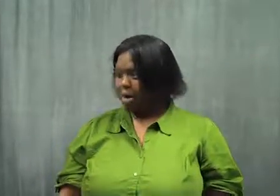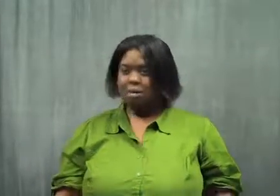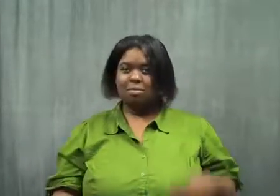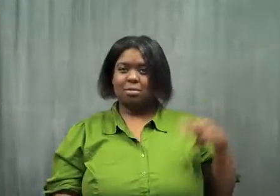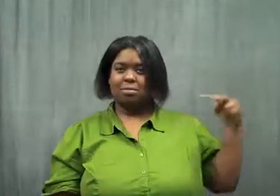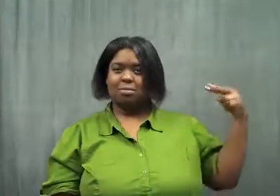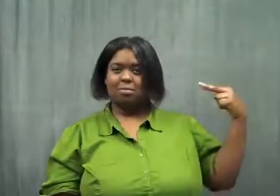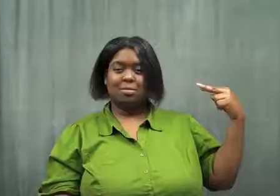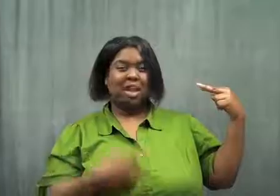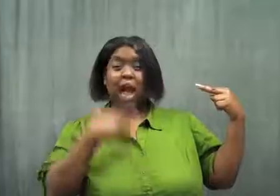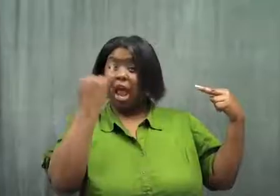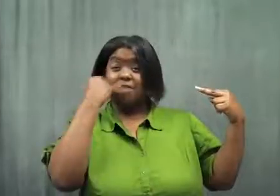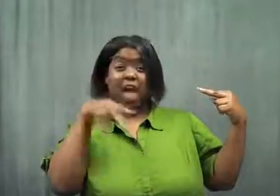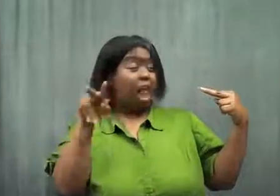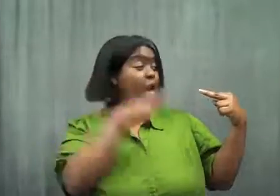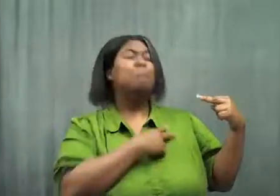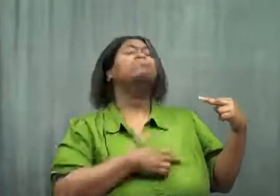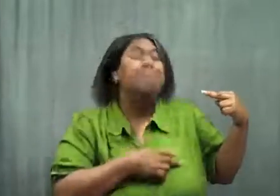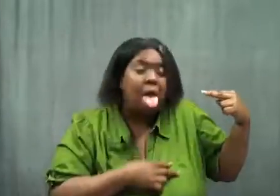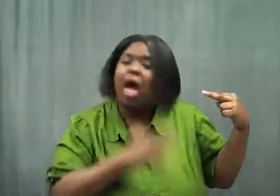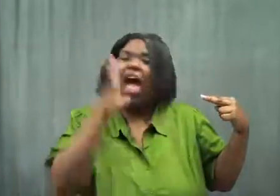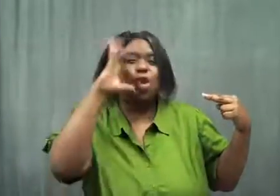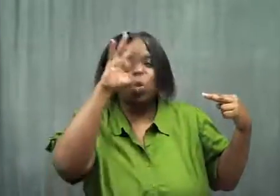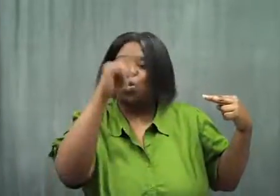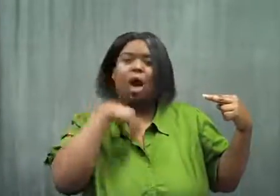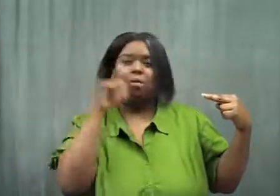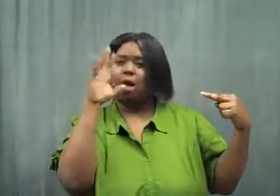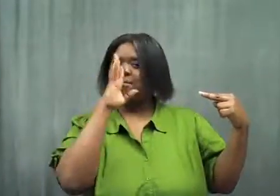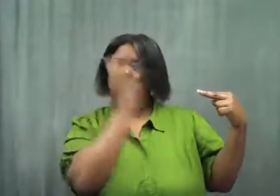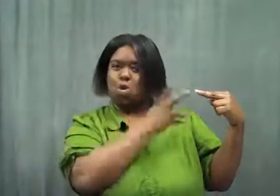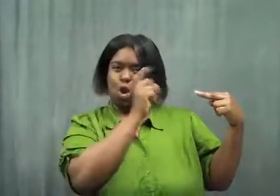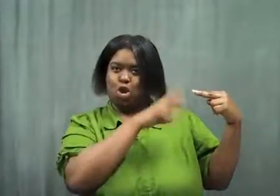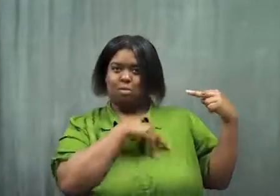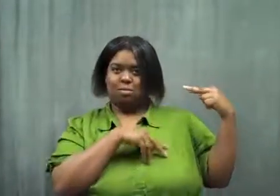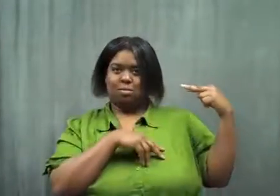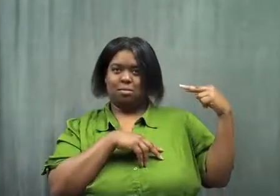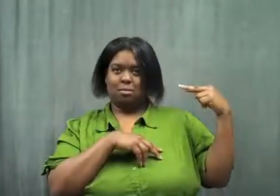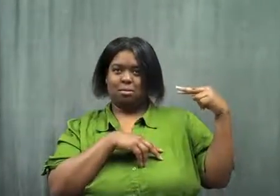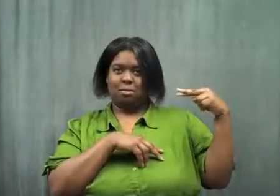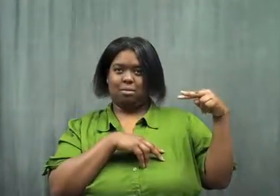I ignored her, because if I looked, I would have started laughing.